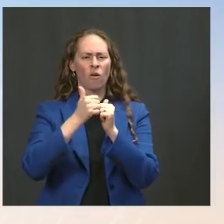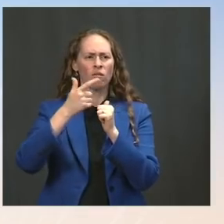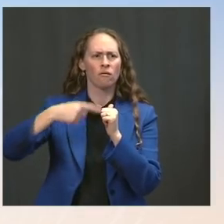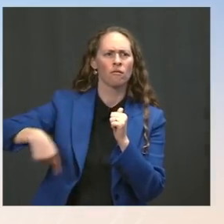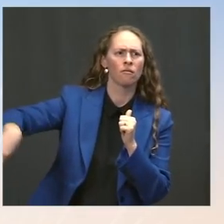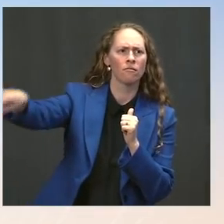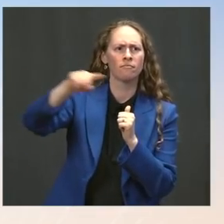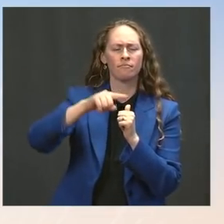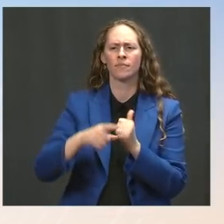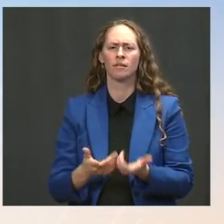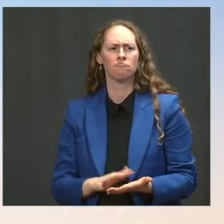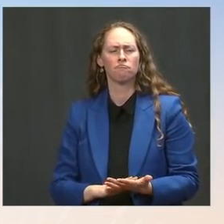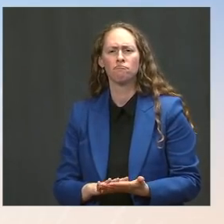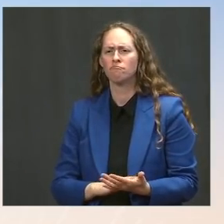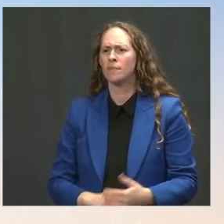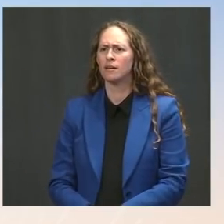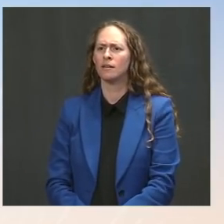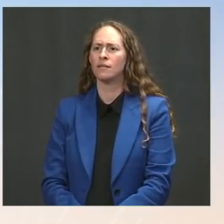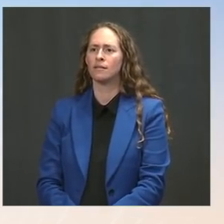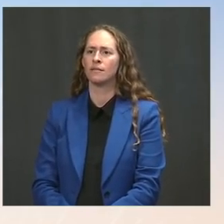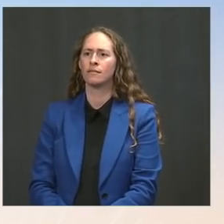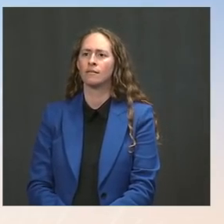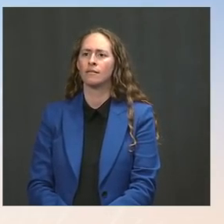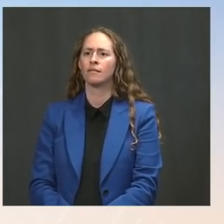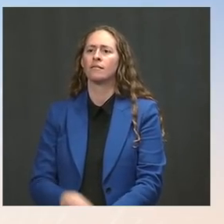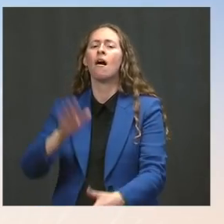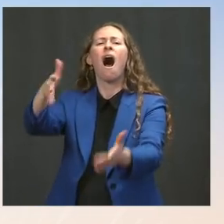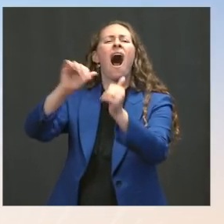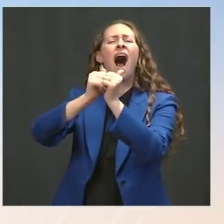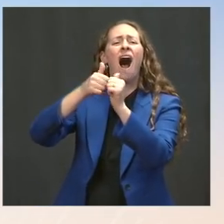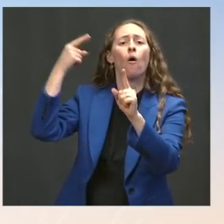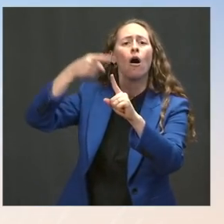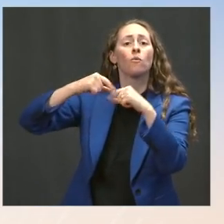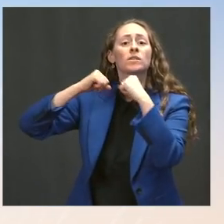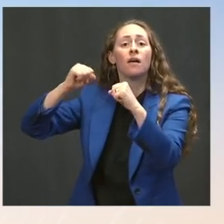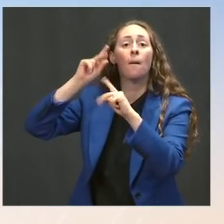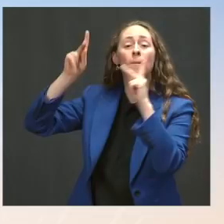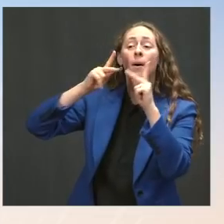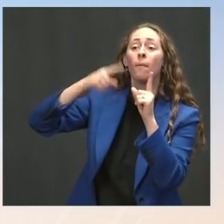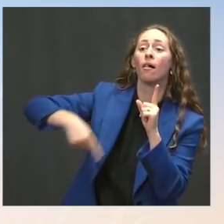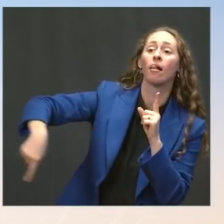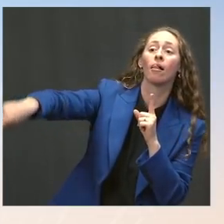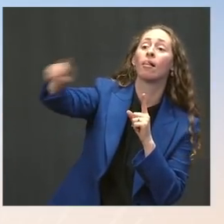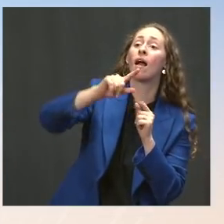I think that that would best be posed to a member of the CDC or one of our doctors.